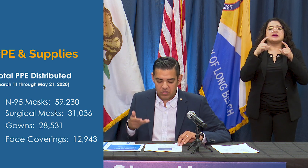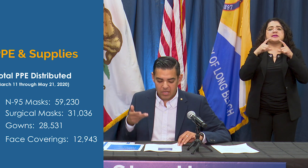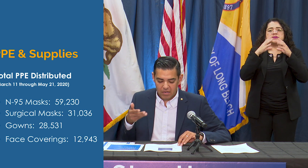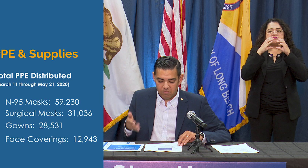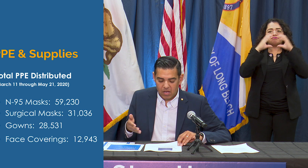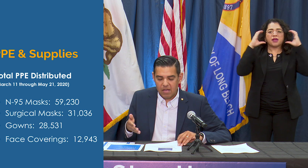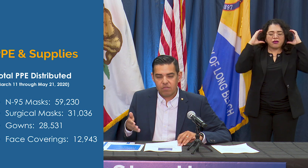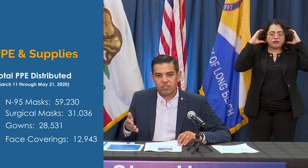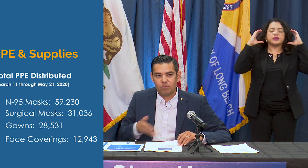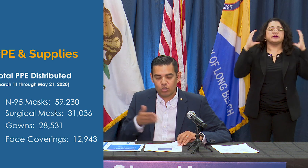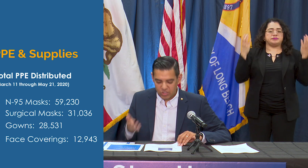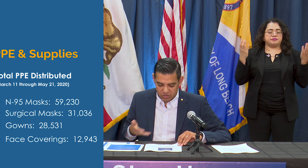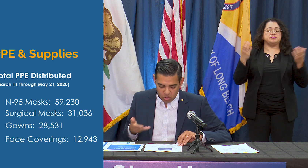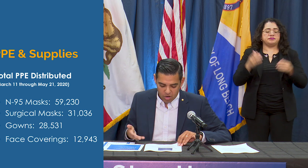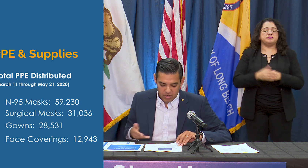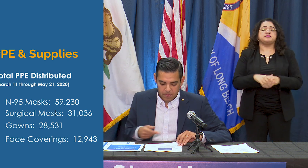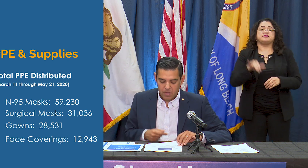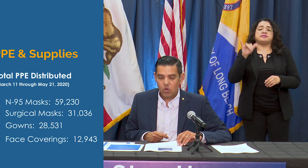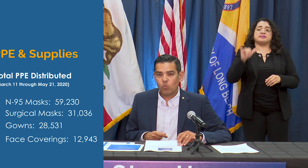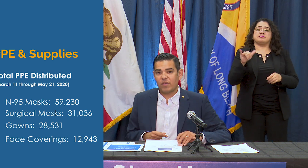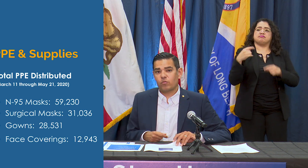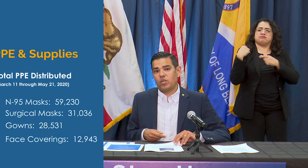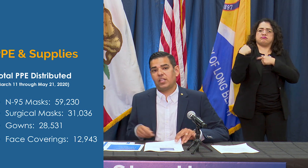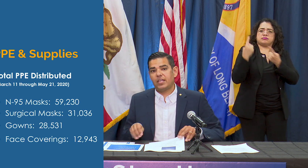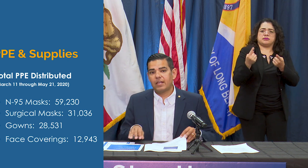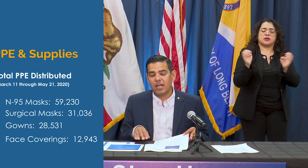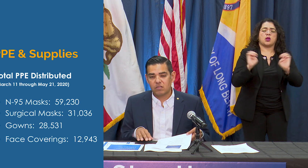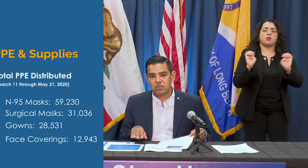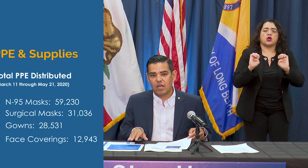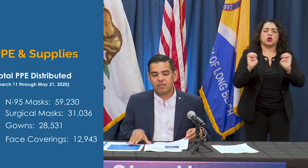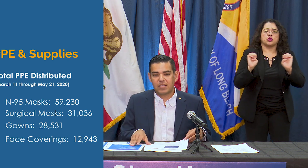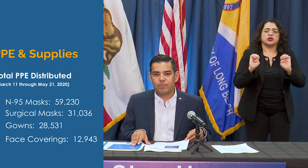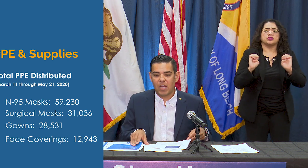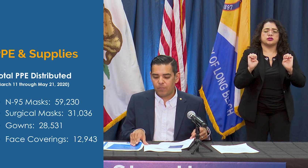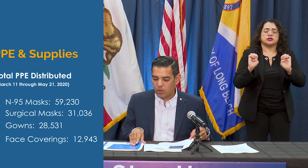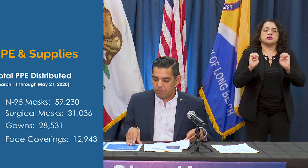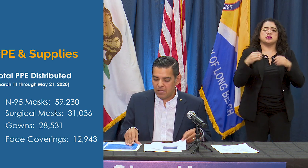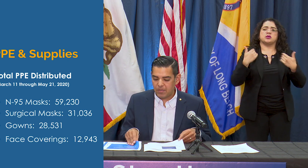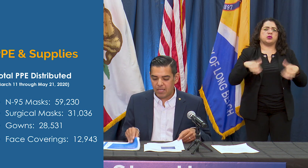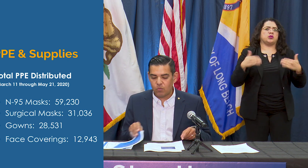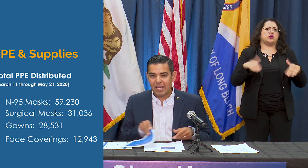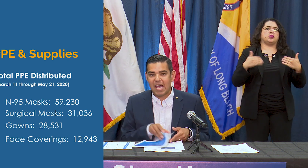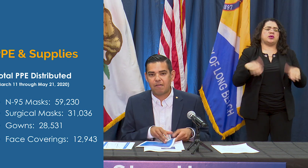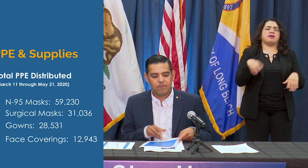this emergency has started we have really stepped up with PPE. We have